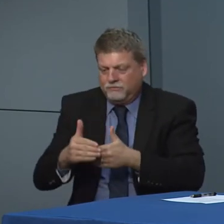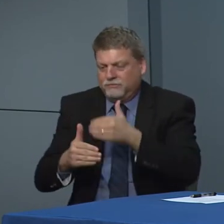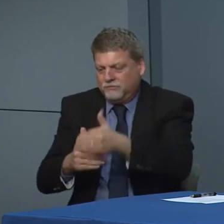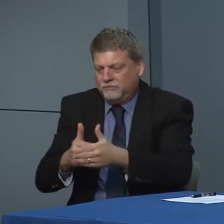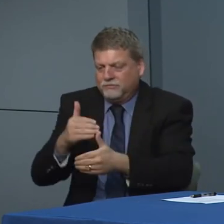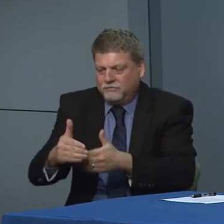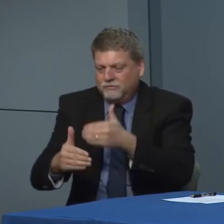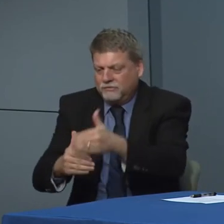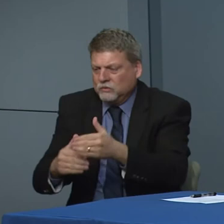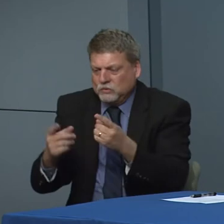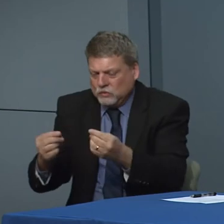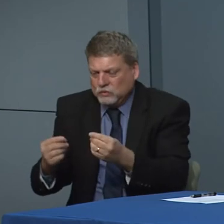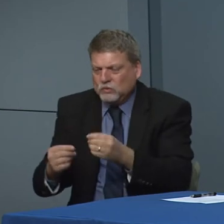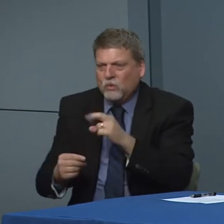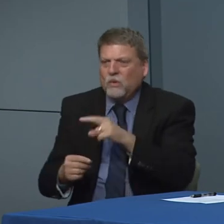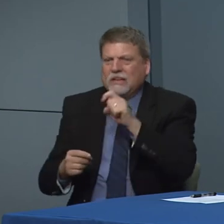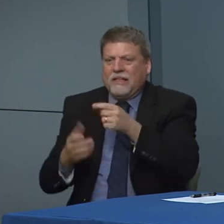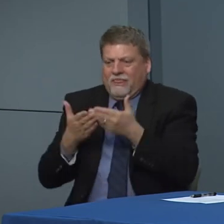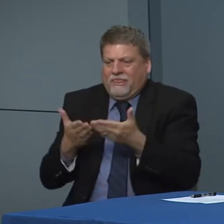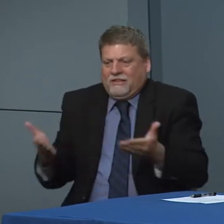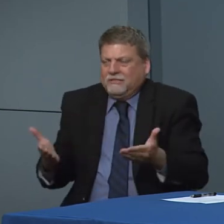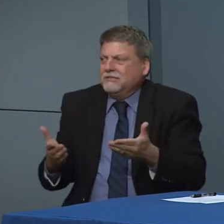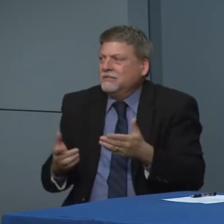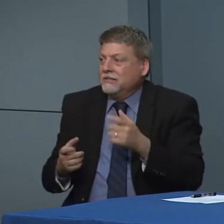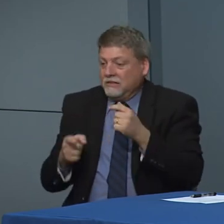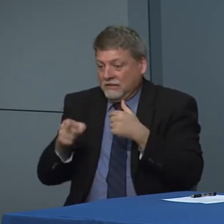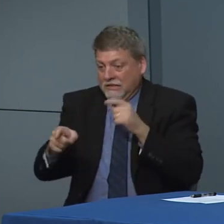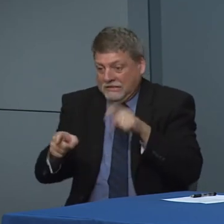perhaps a ordering equipment and supplies and so those are